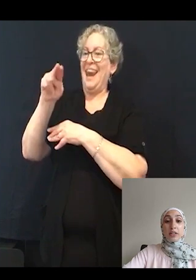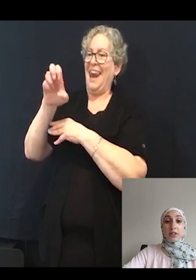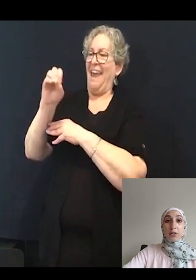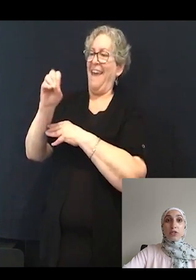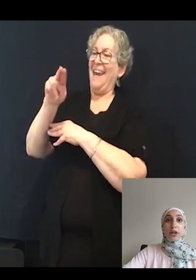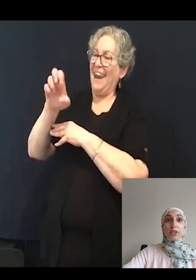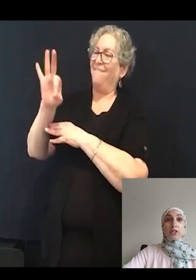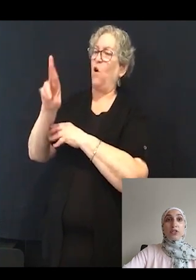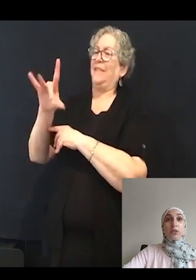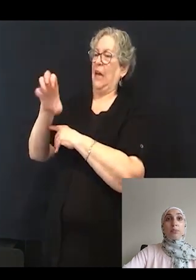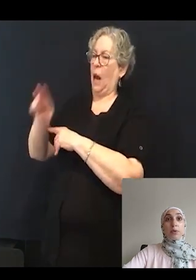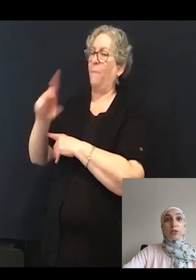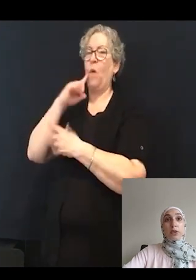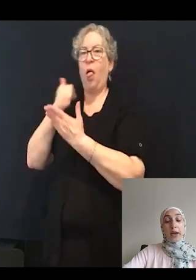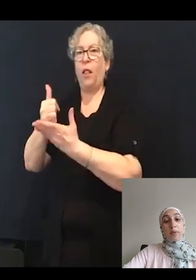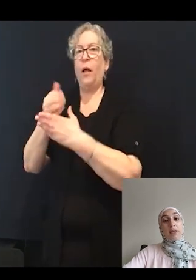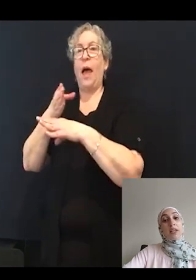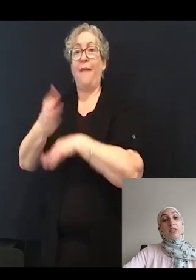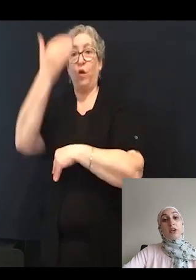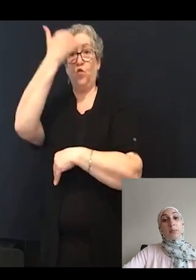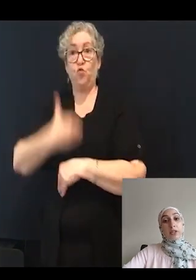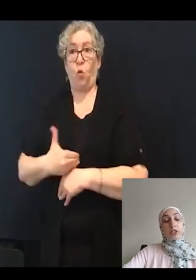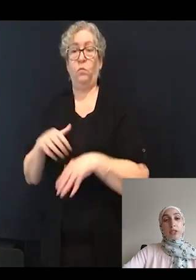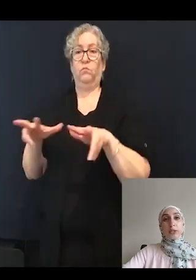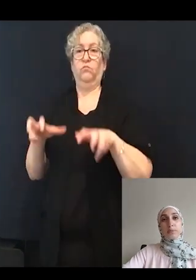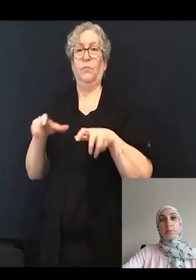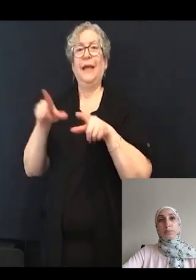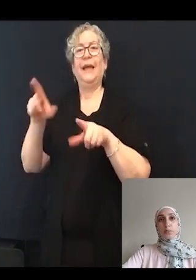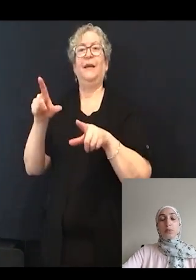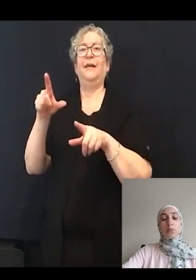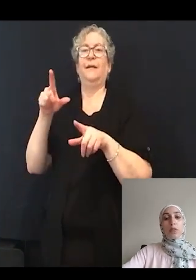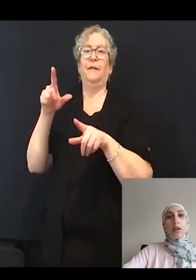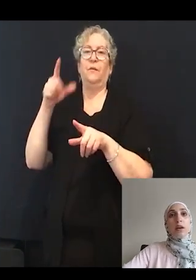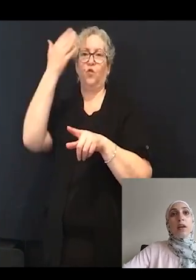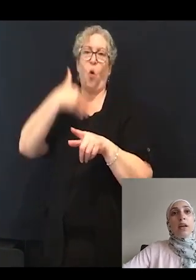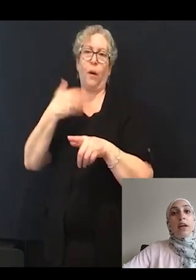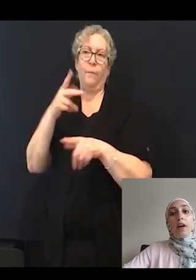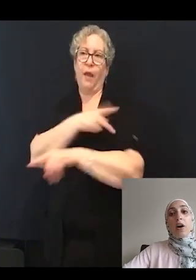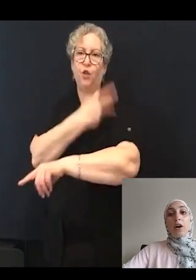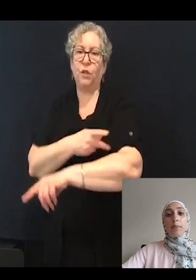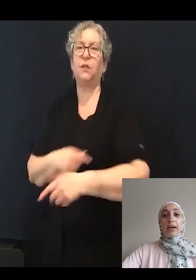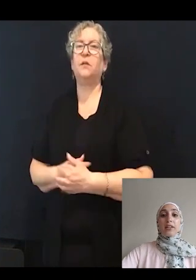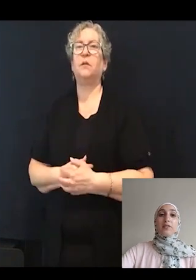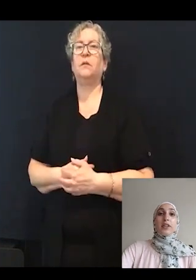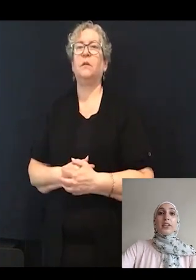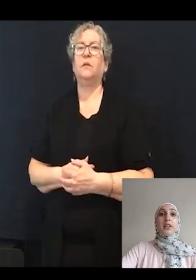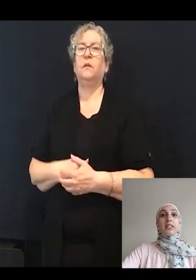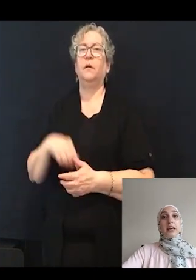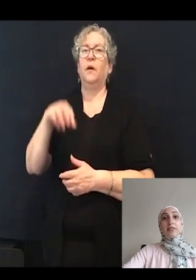to treat post-stroke apathy in adult patients. R-baclofen is an FDA approved drug